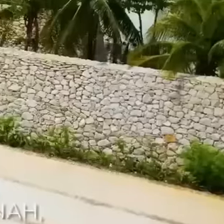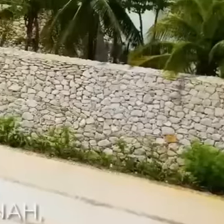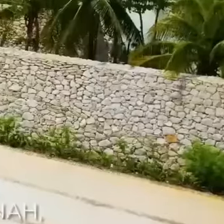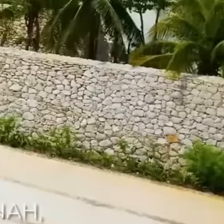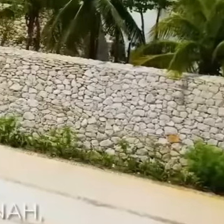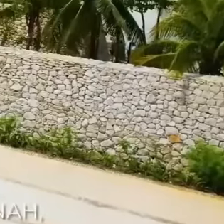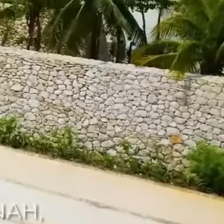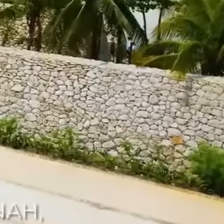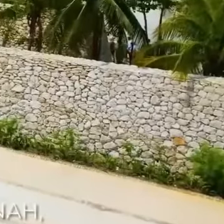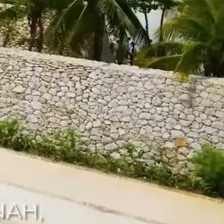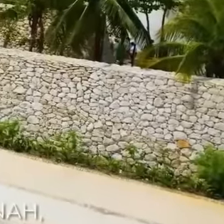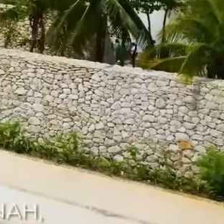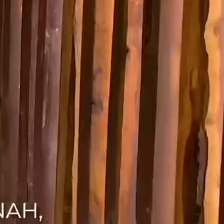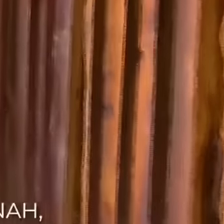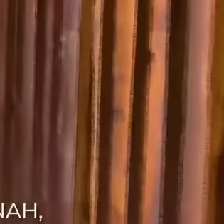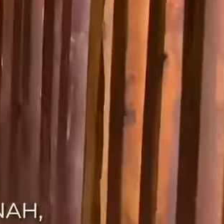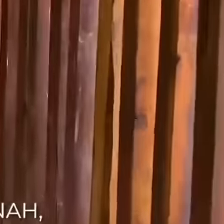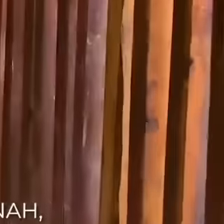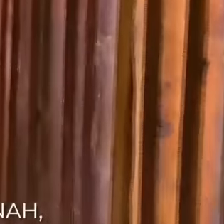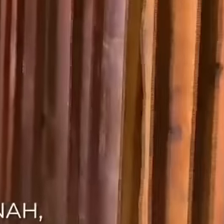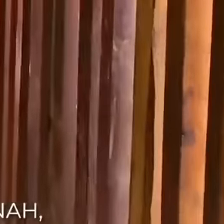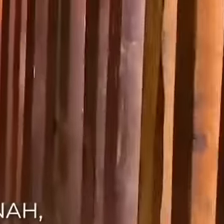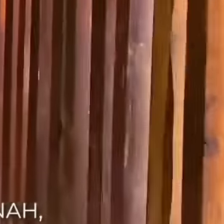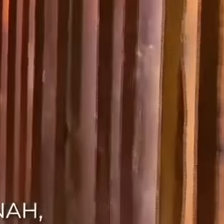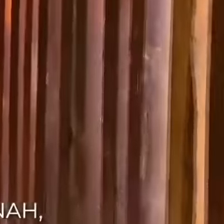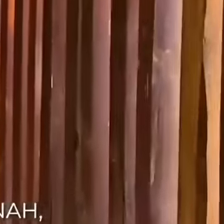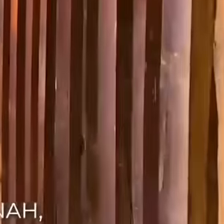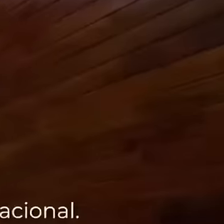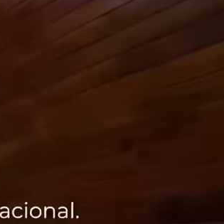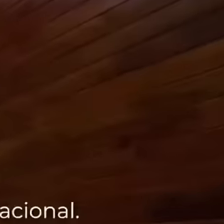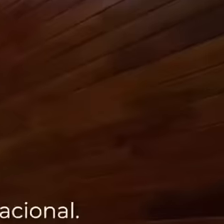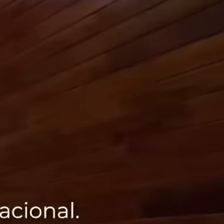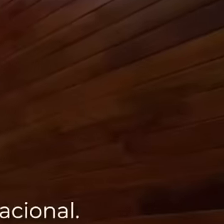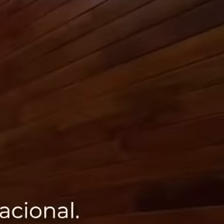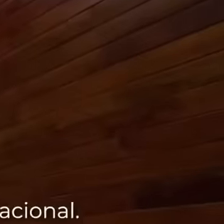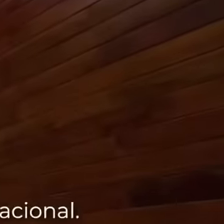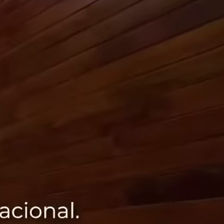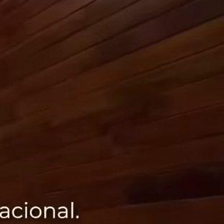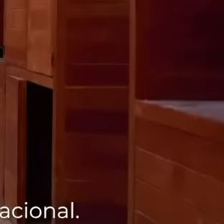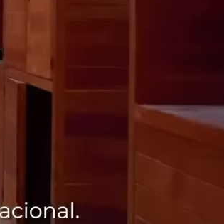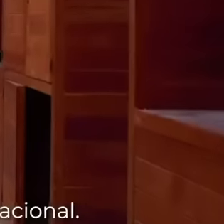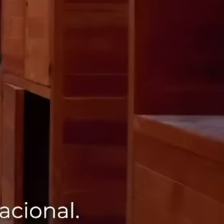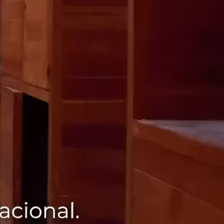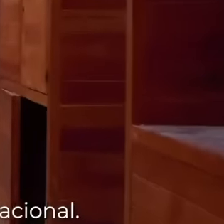offices for Serena Profepa Conamp and Elina, as well as a camp for the National Guard.